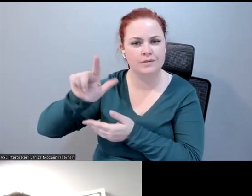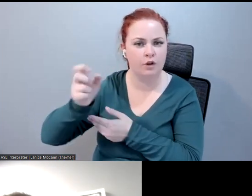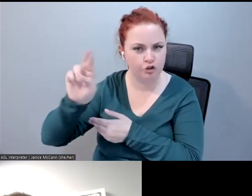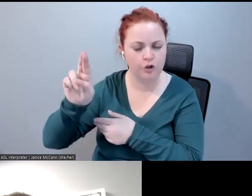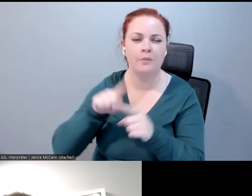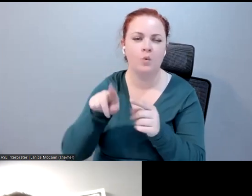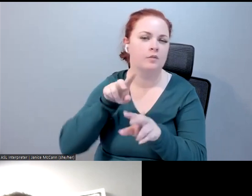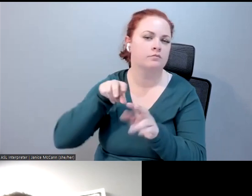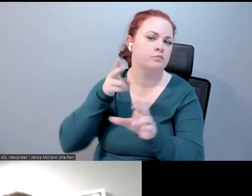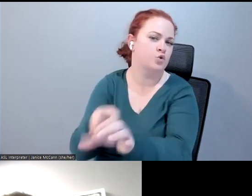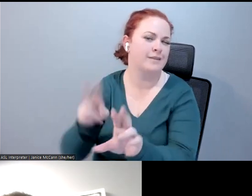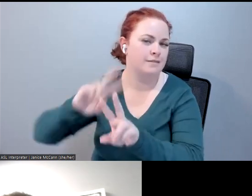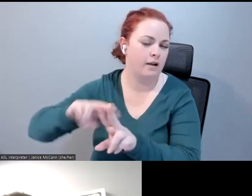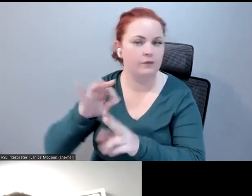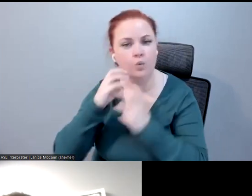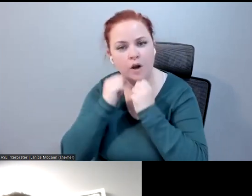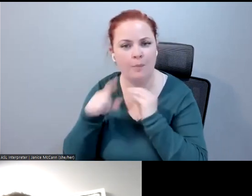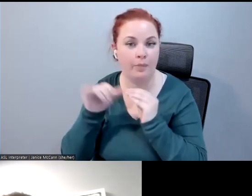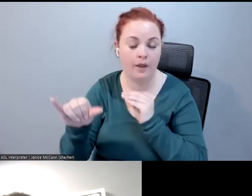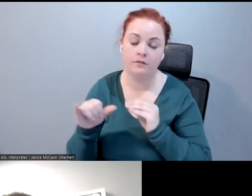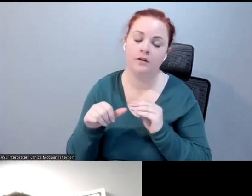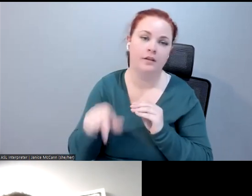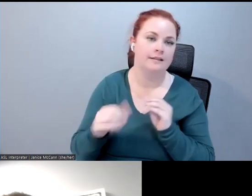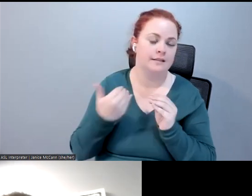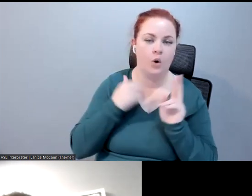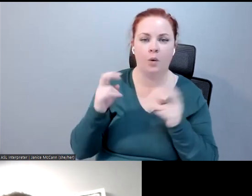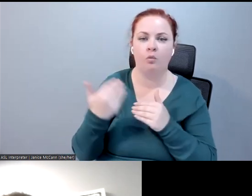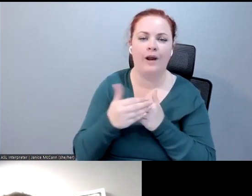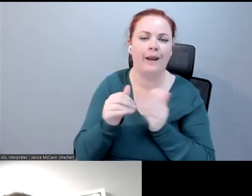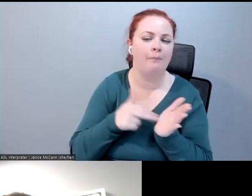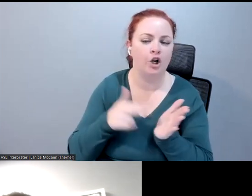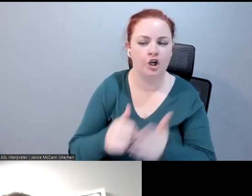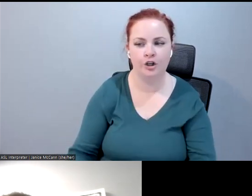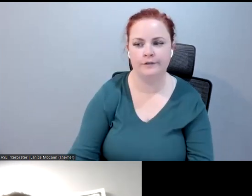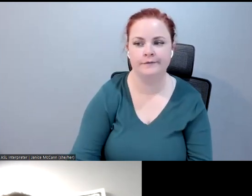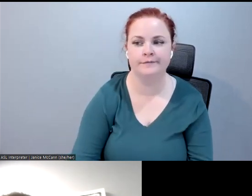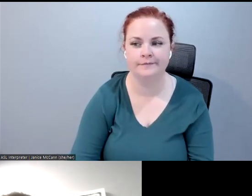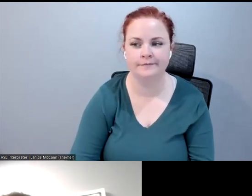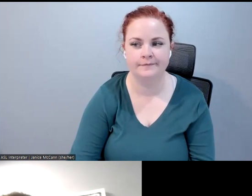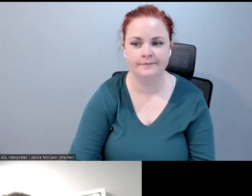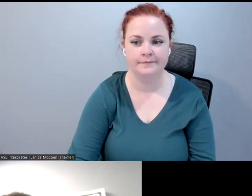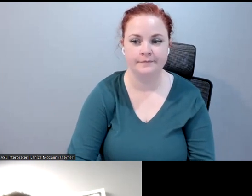this. This is our bread and butter, for sure.